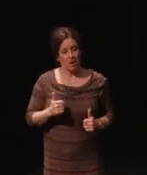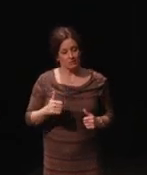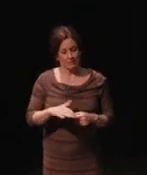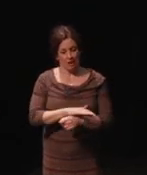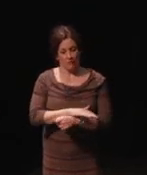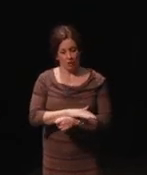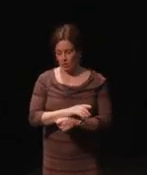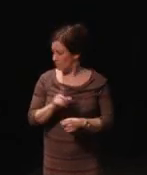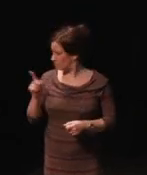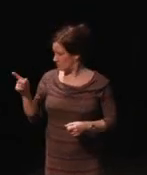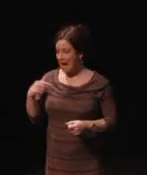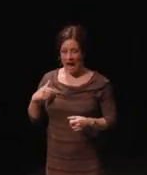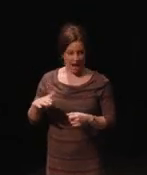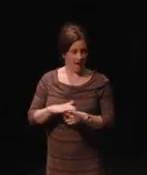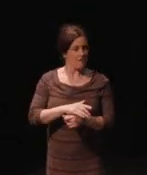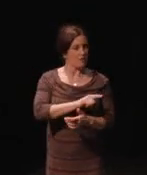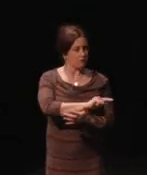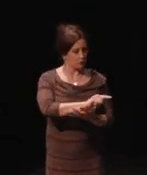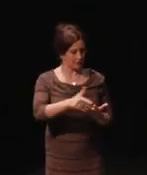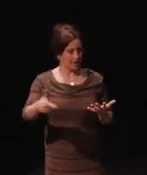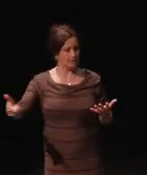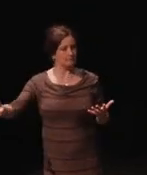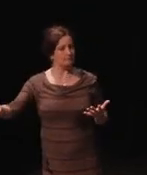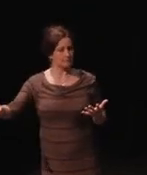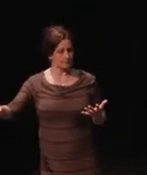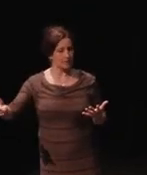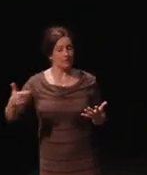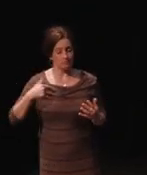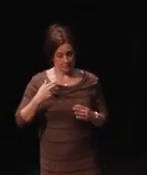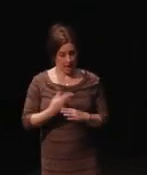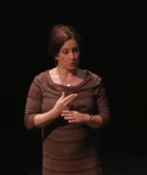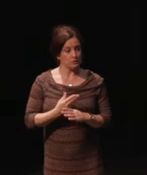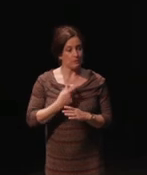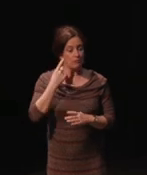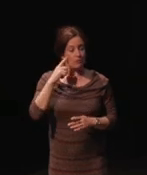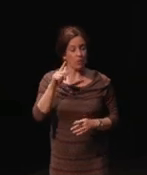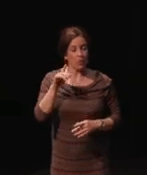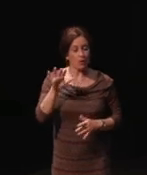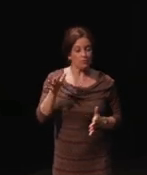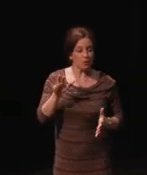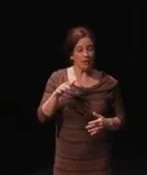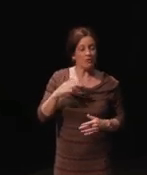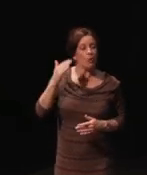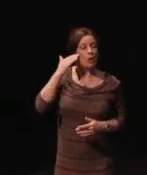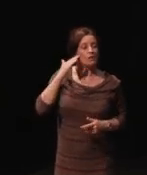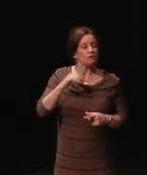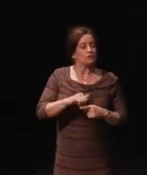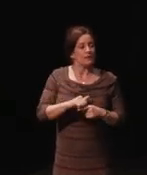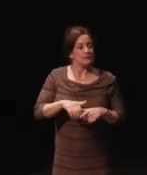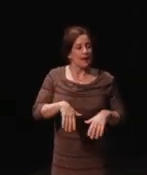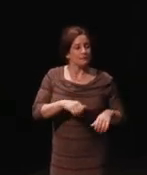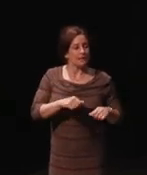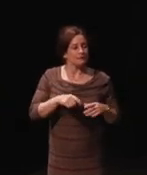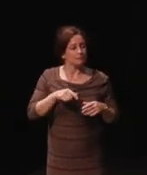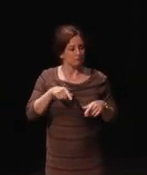I have a full set of all those, I do use those for awareness training that I did during the kick offs.